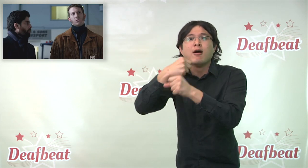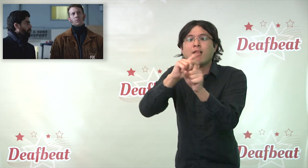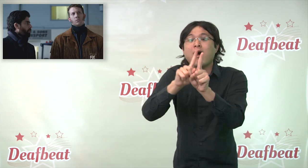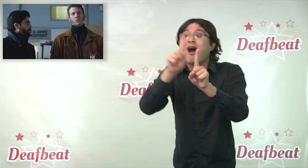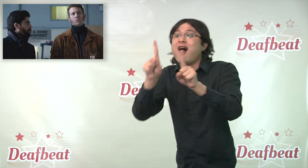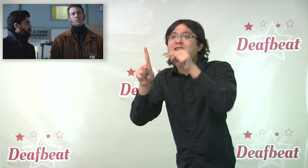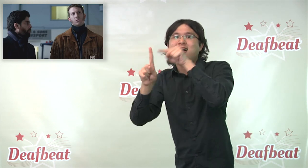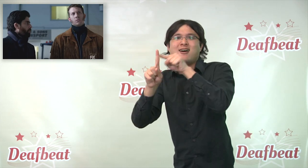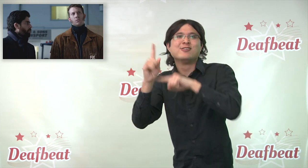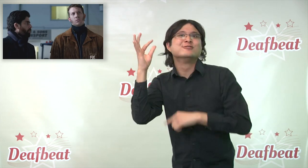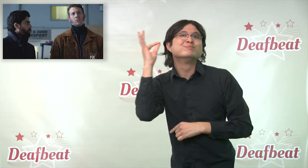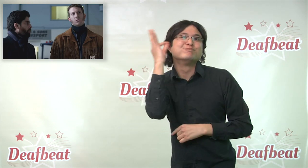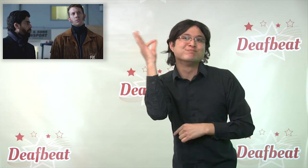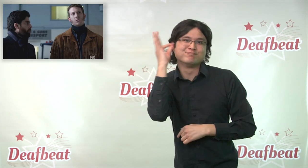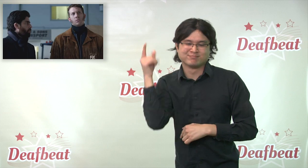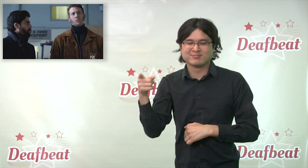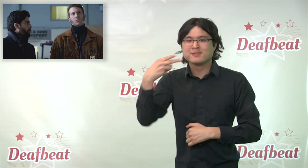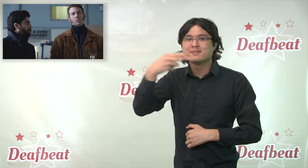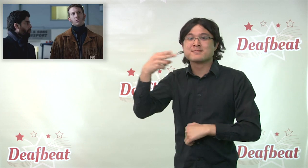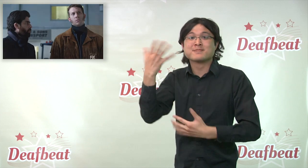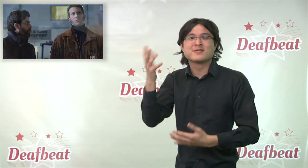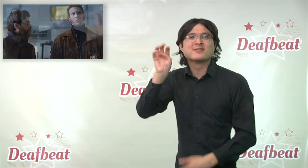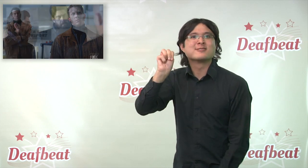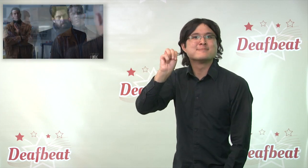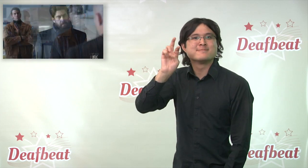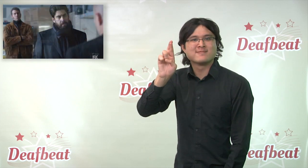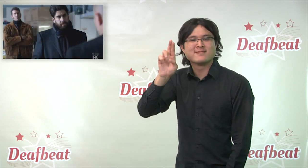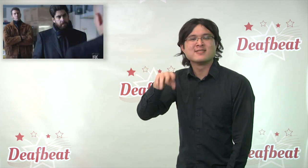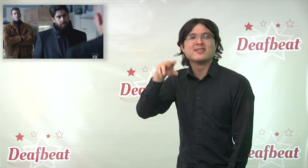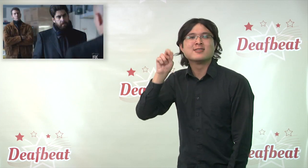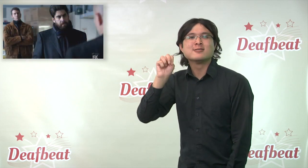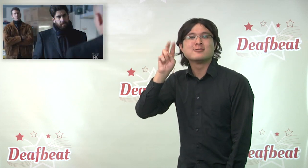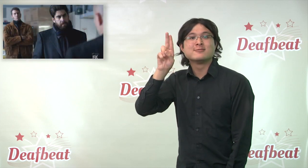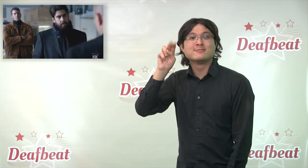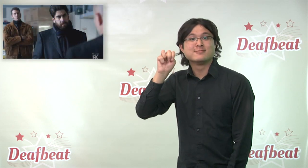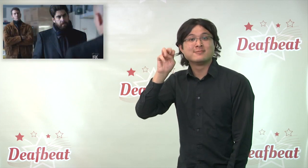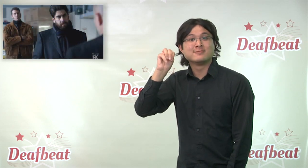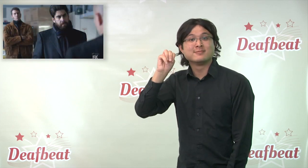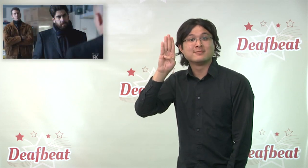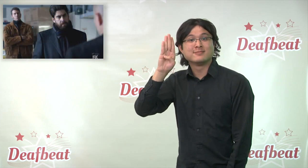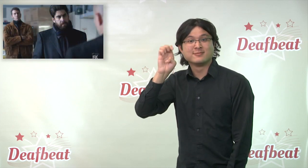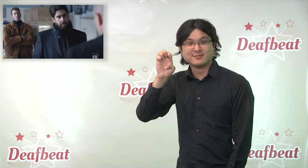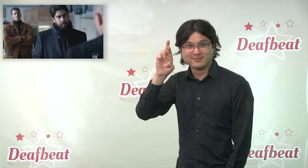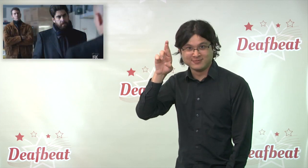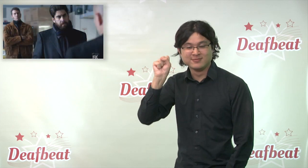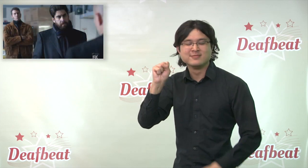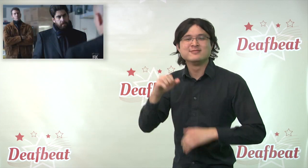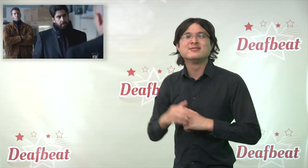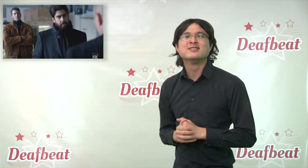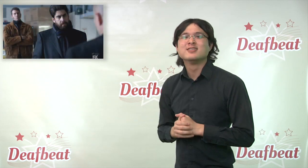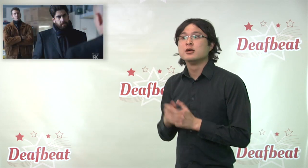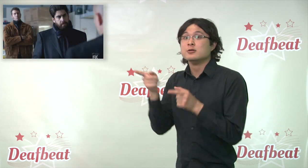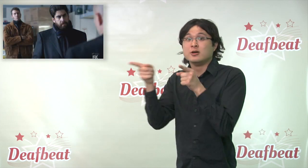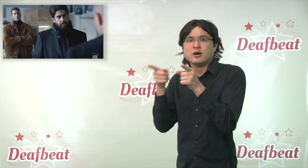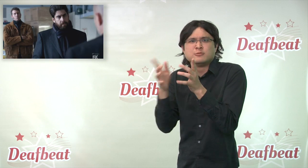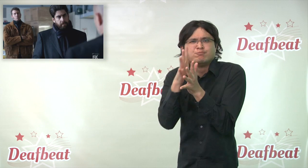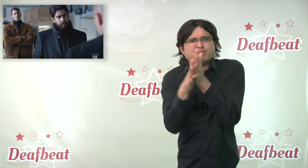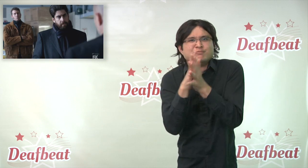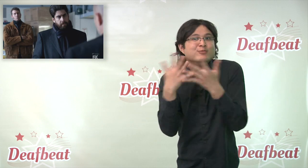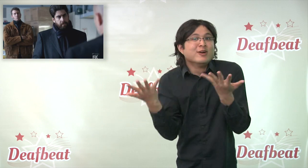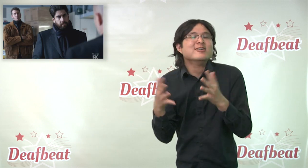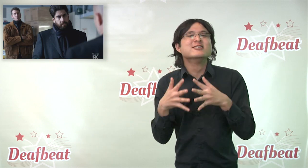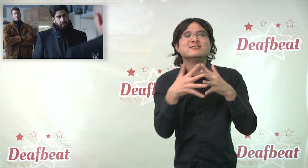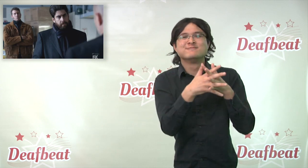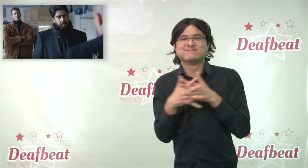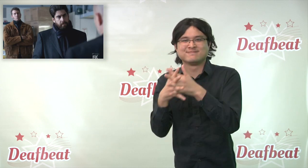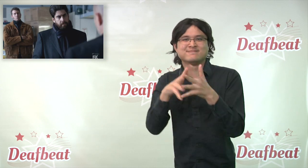and works with a hearing partner named Mr. Numbers. They communicate with each other in American